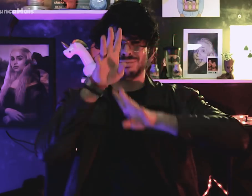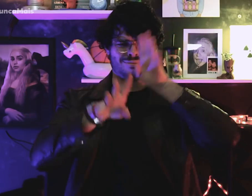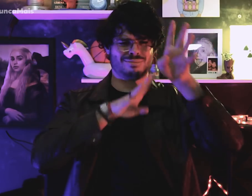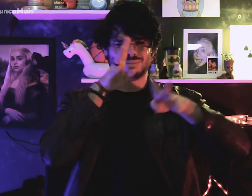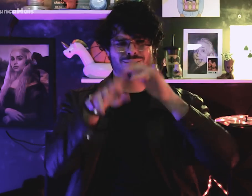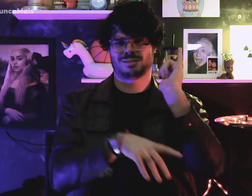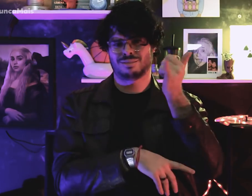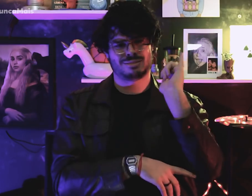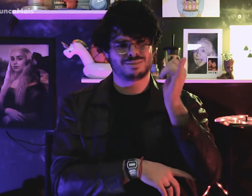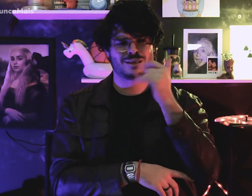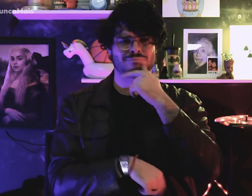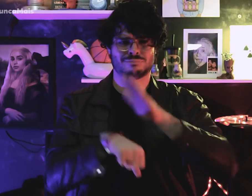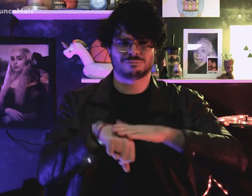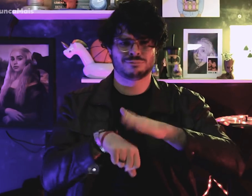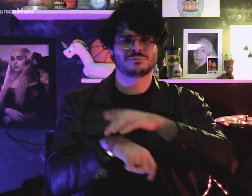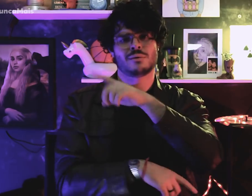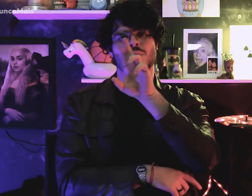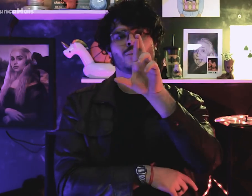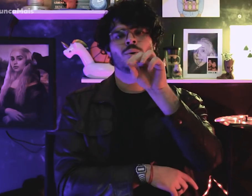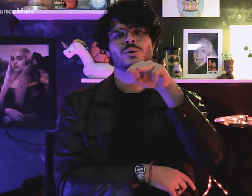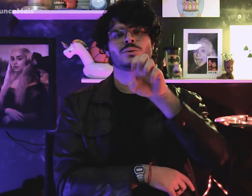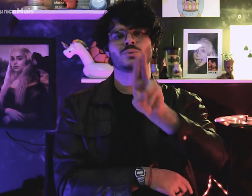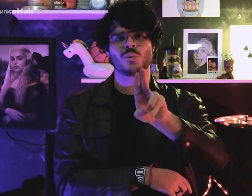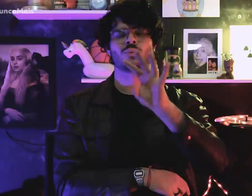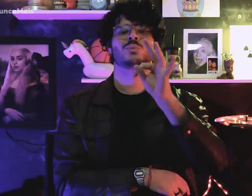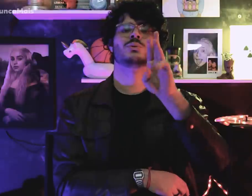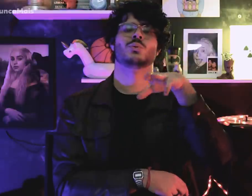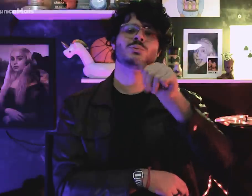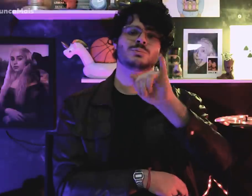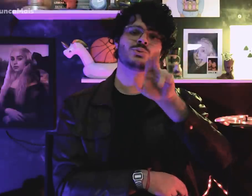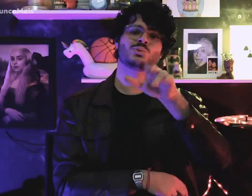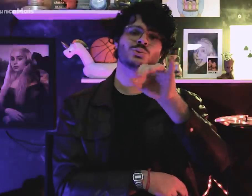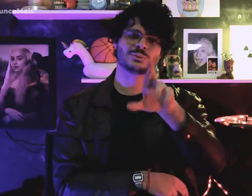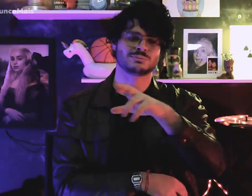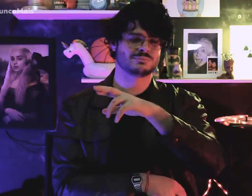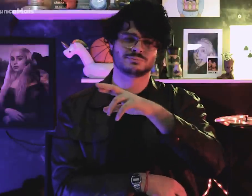it was a lying story invented by Romeu Tuma Júnior.